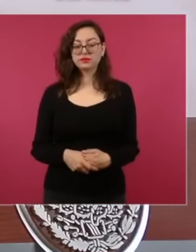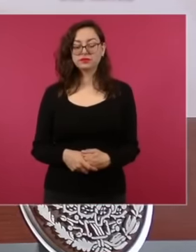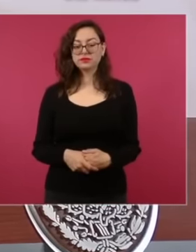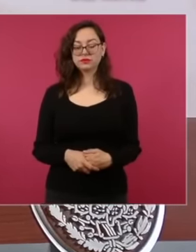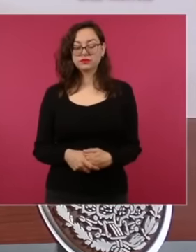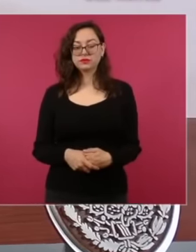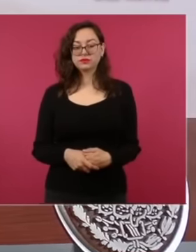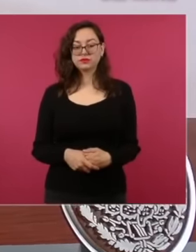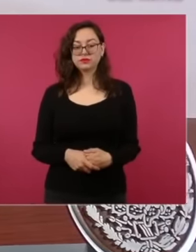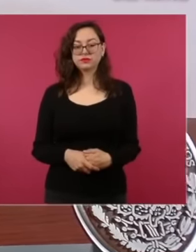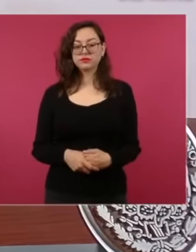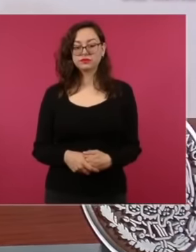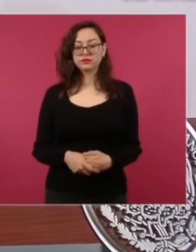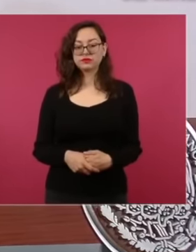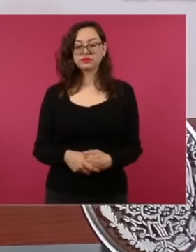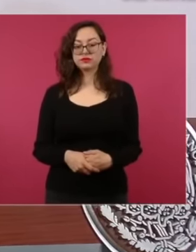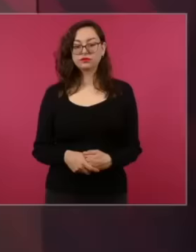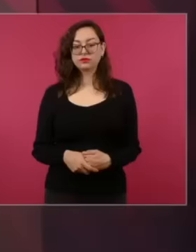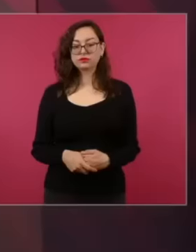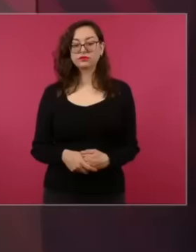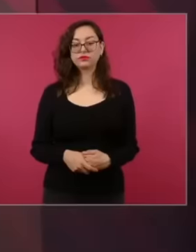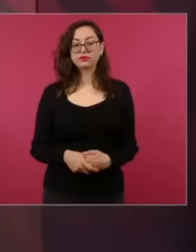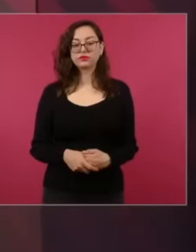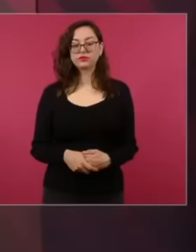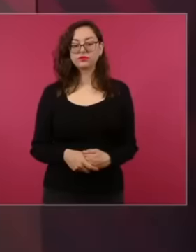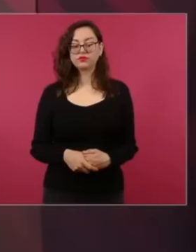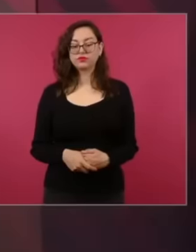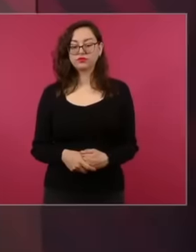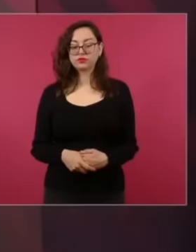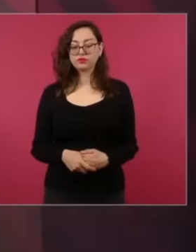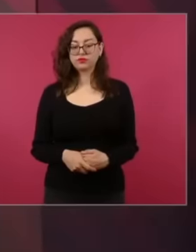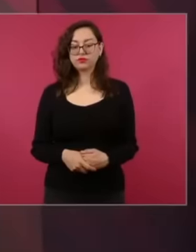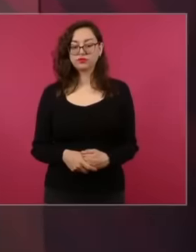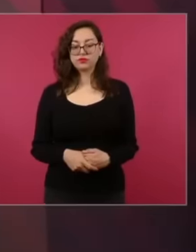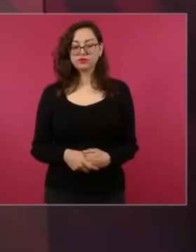He doesn't have, it's not